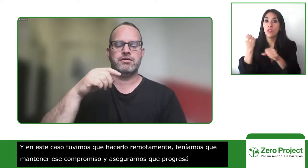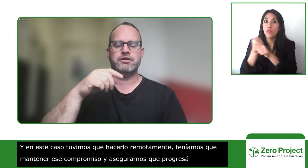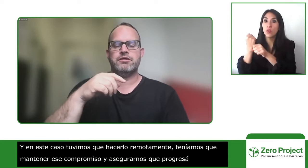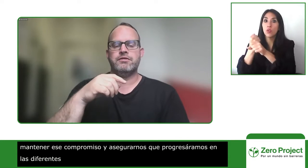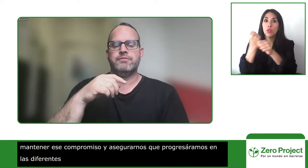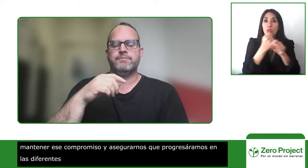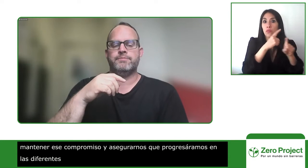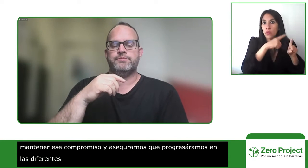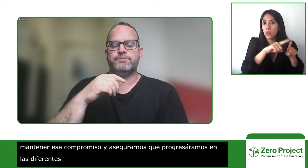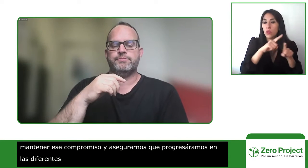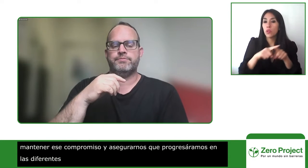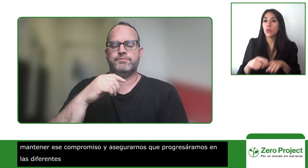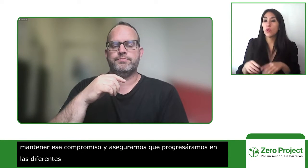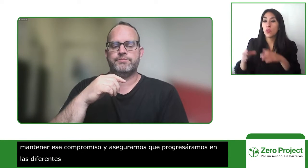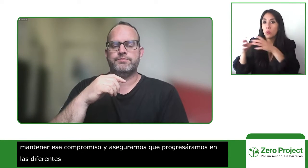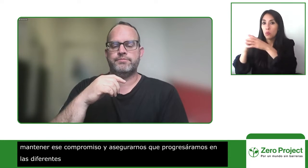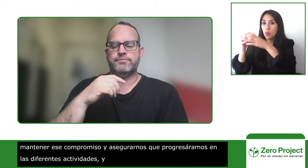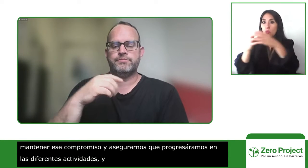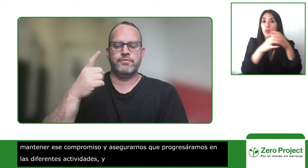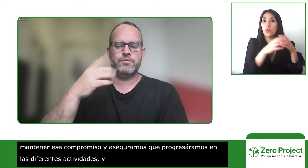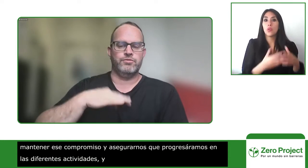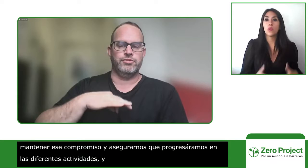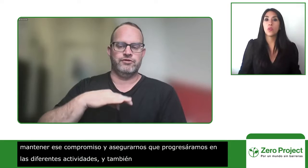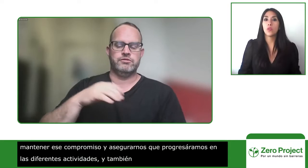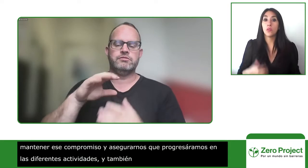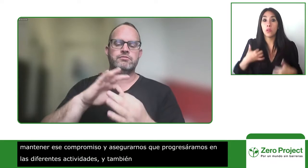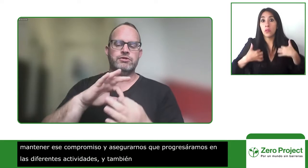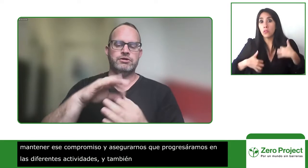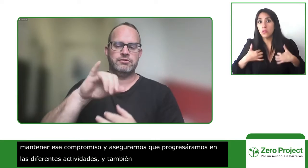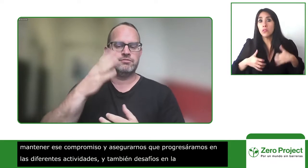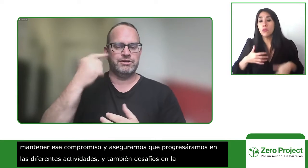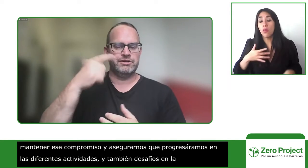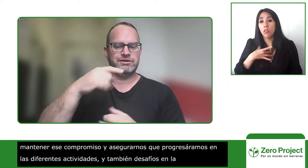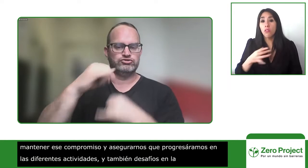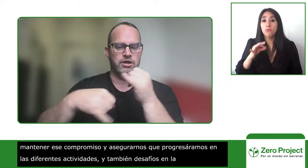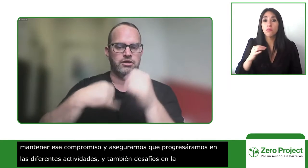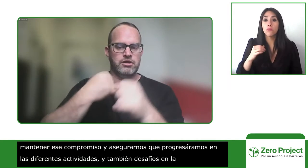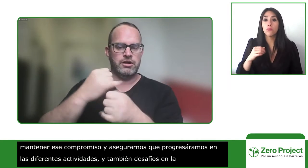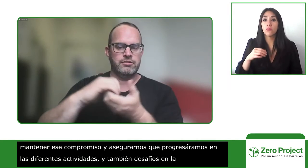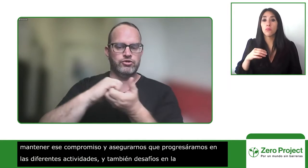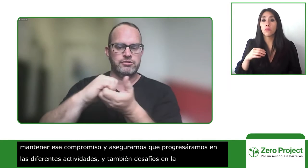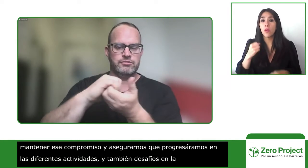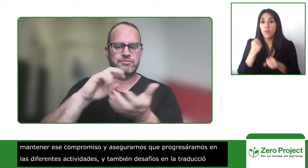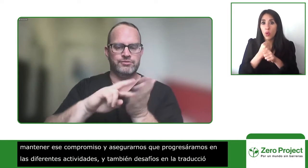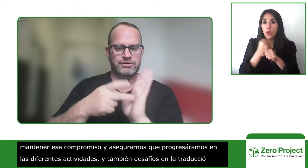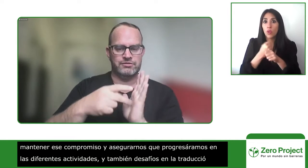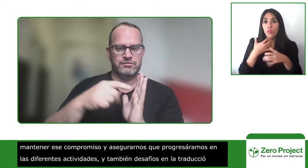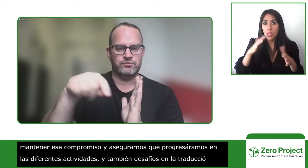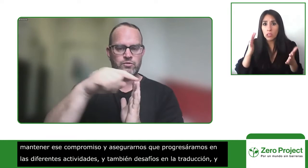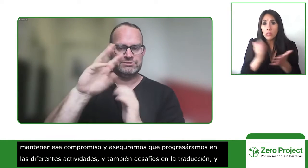but one of the greatest benefits that we saw was that because we did some